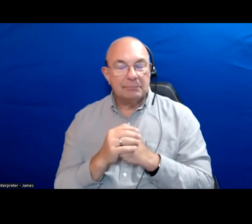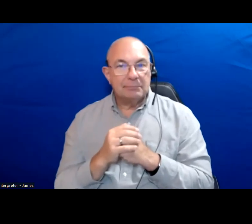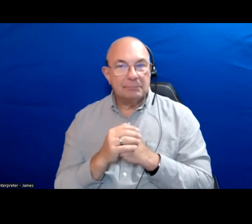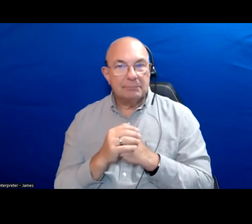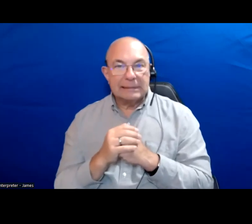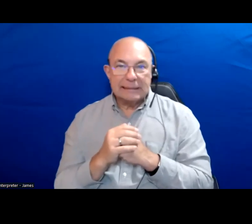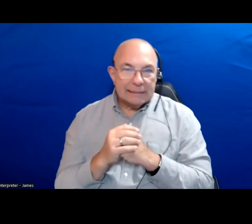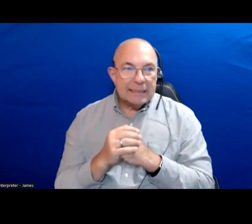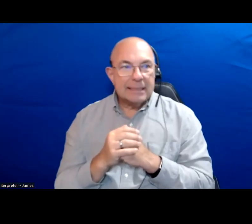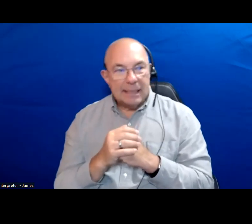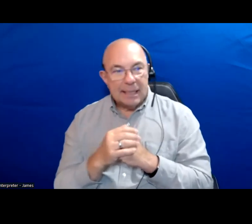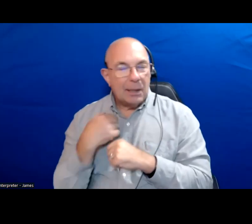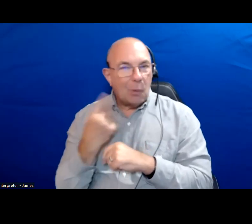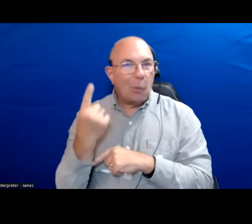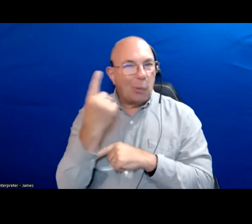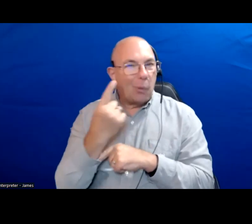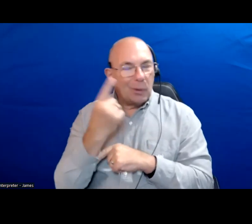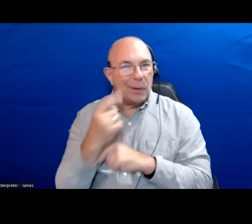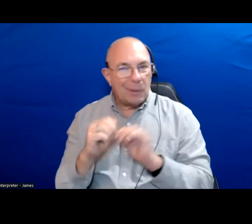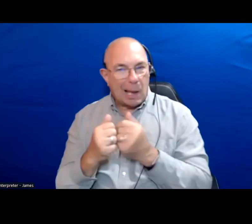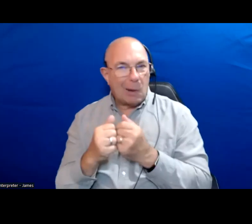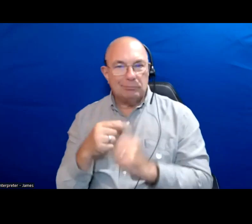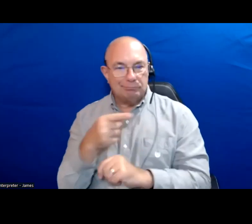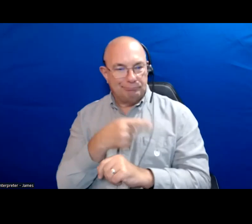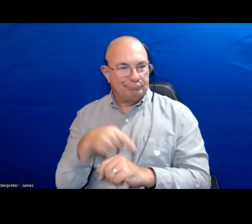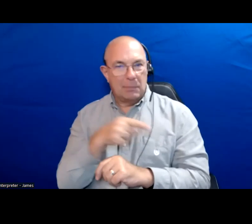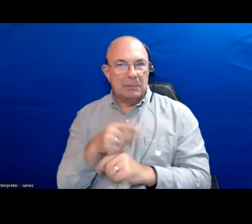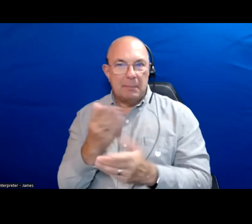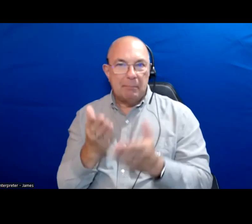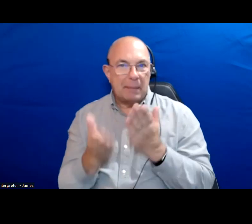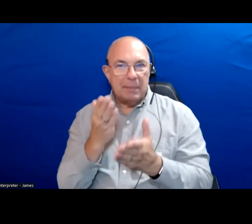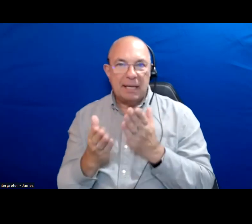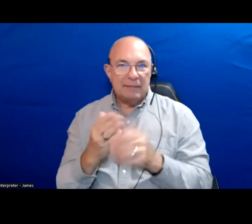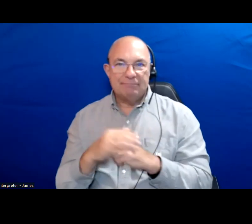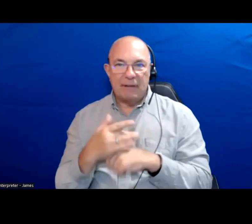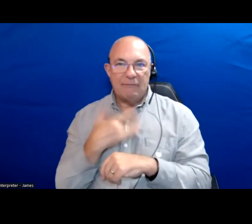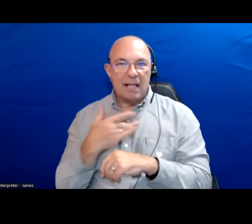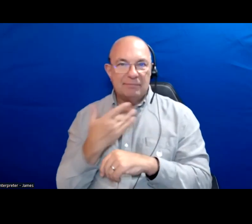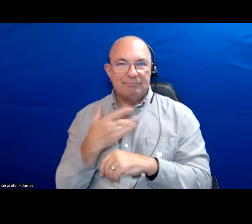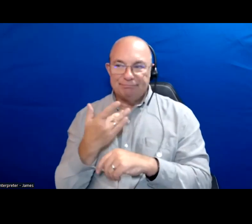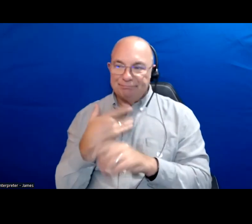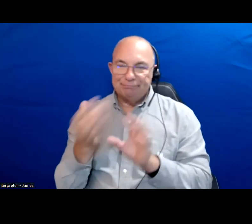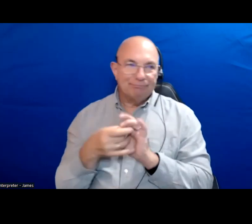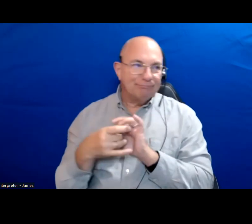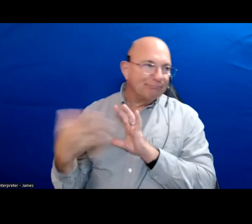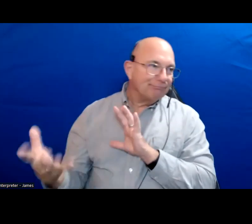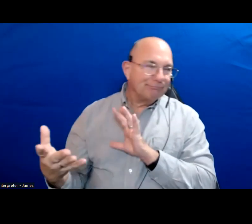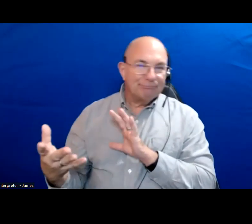But thinking about how people might be feeling increasingly disenfranchised from municipal